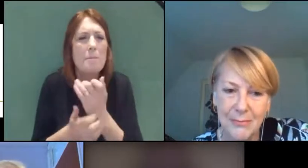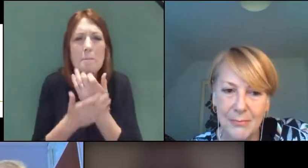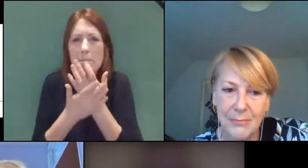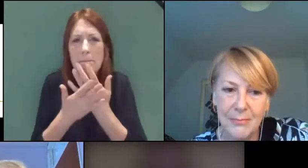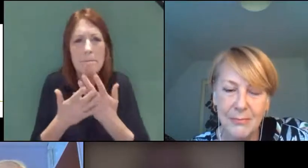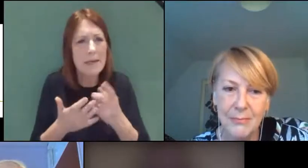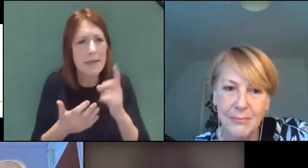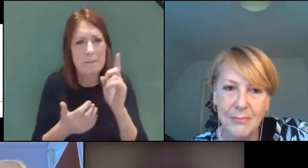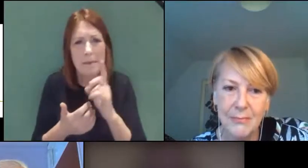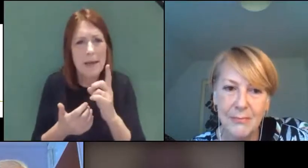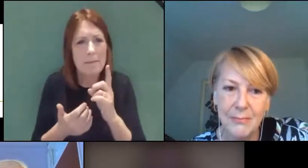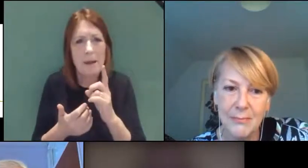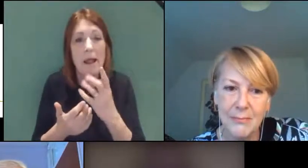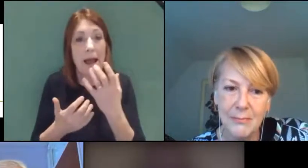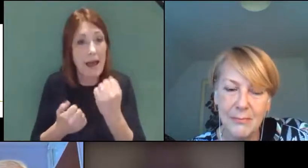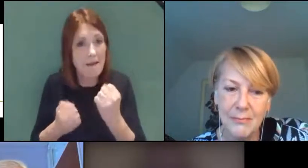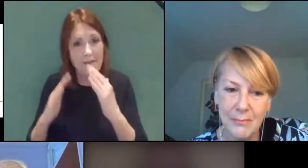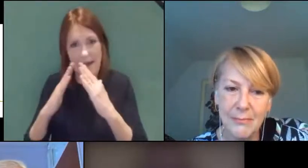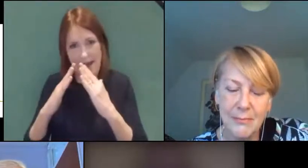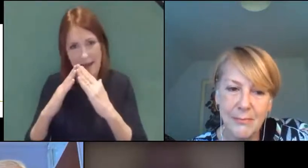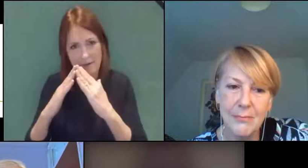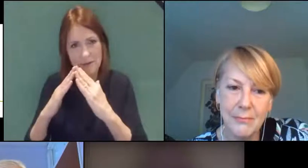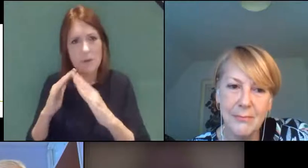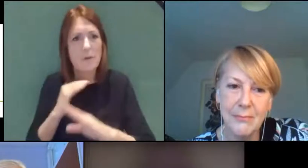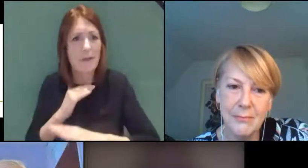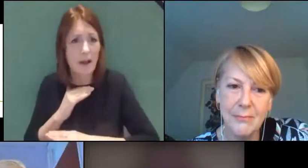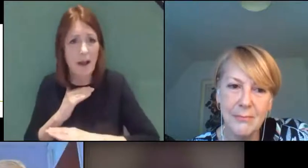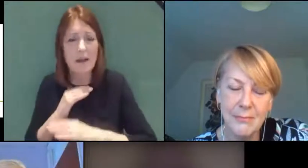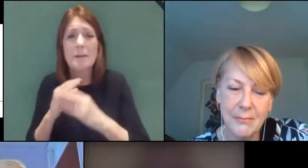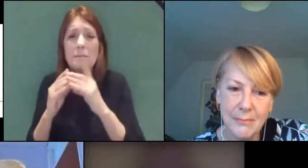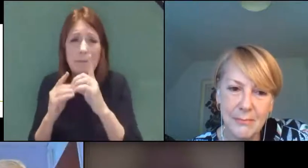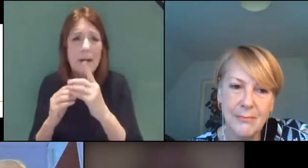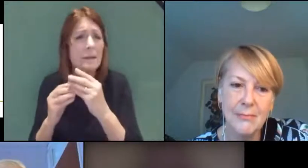got a house with a garden - there's equally an awful lot of people who are living in apartments